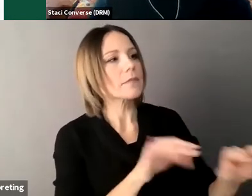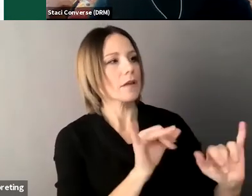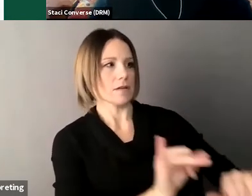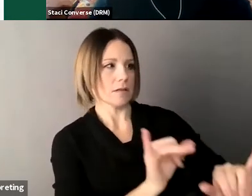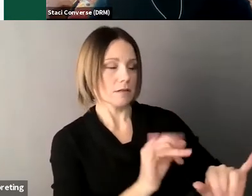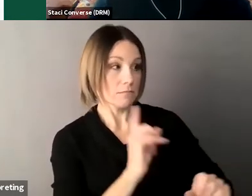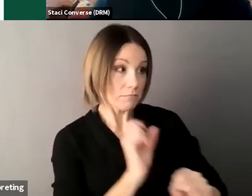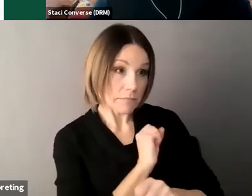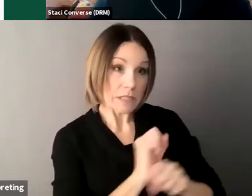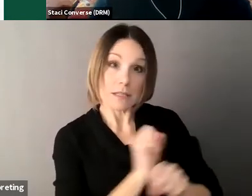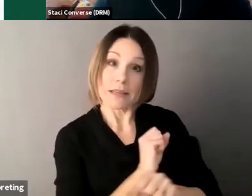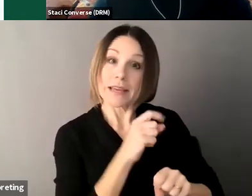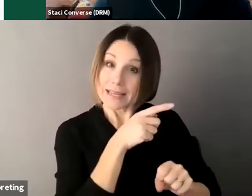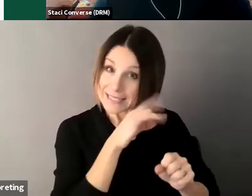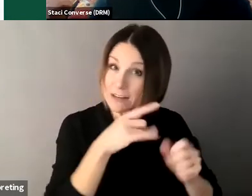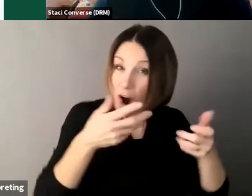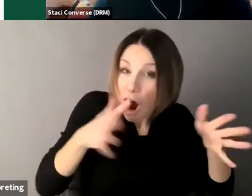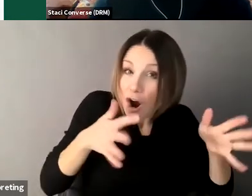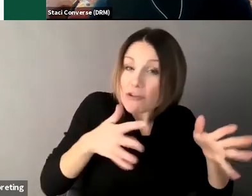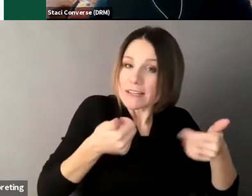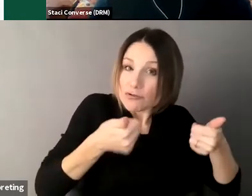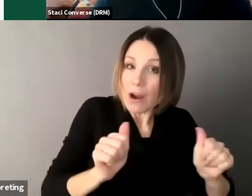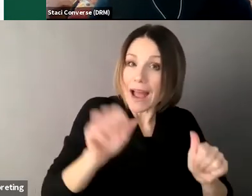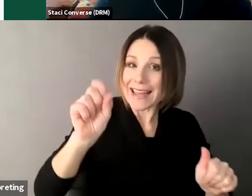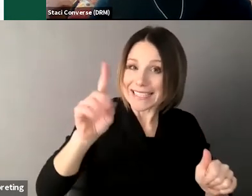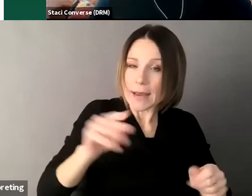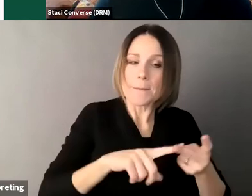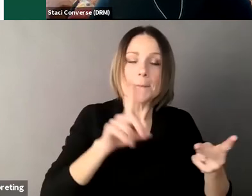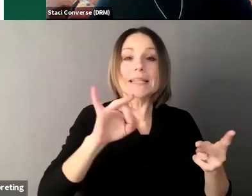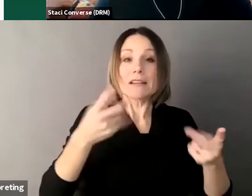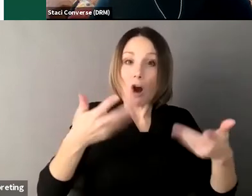decision-making and other less restrictive alternatives would meet the person's needs